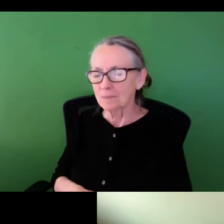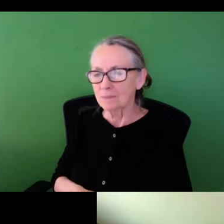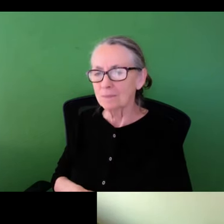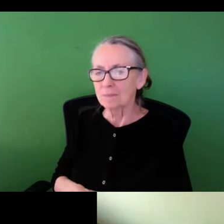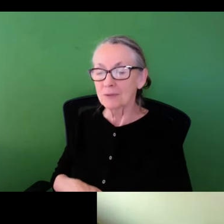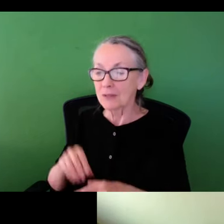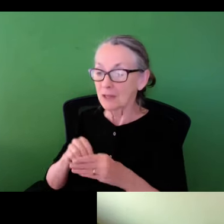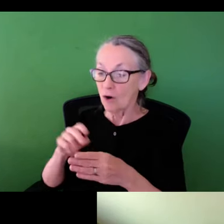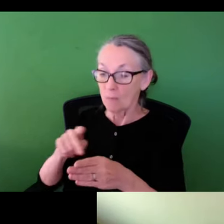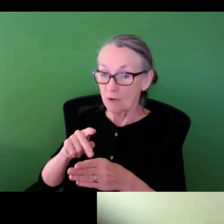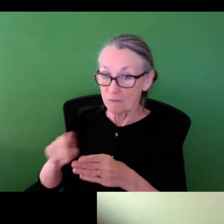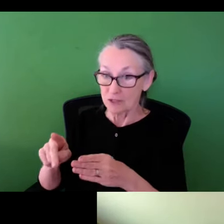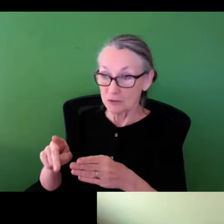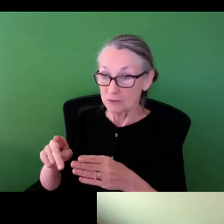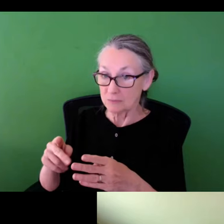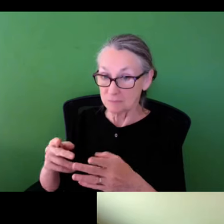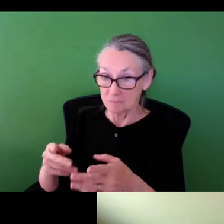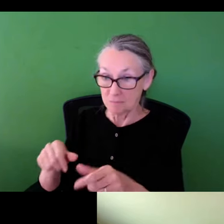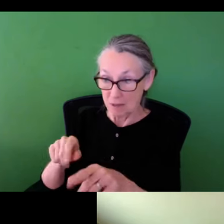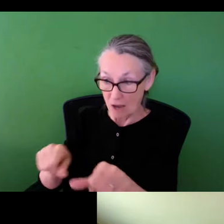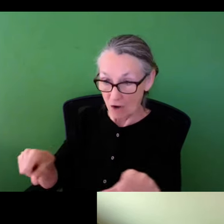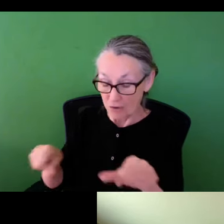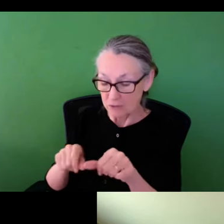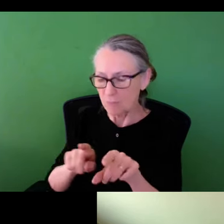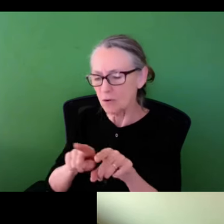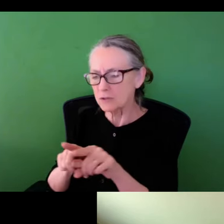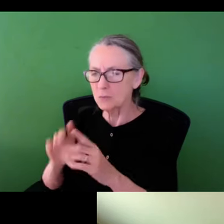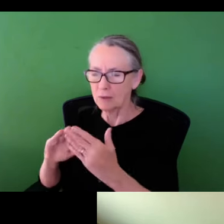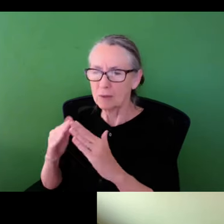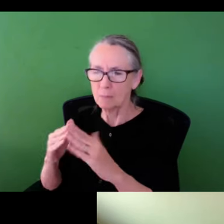both sort of in our professional spaces but definitely